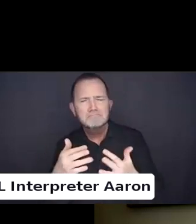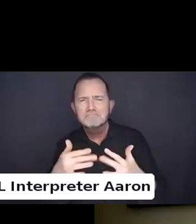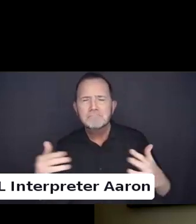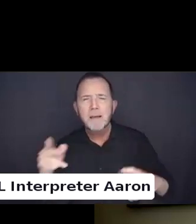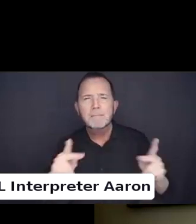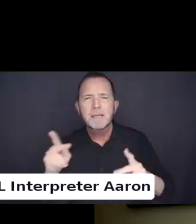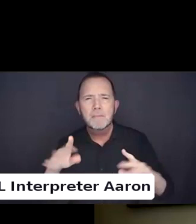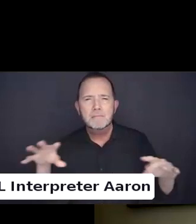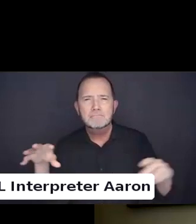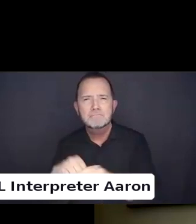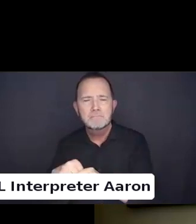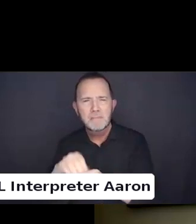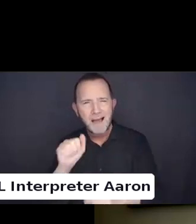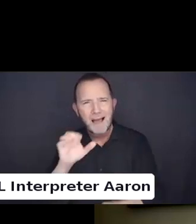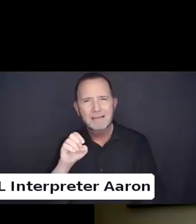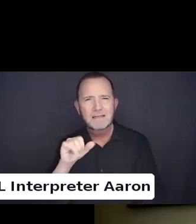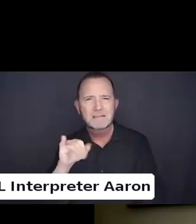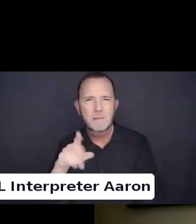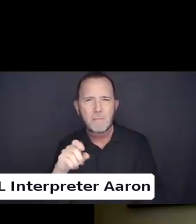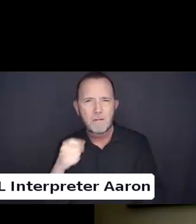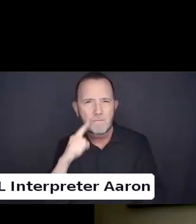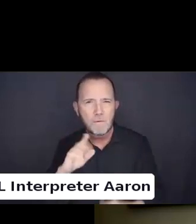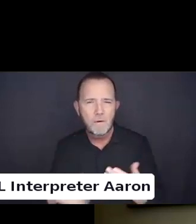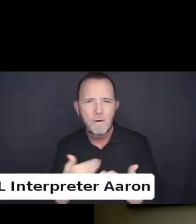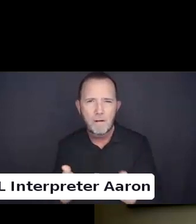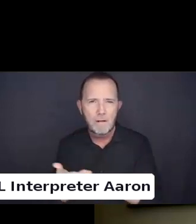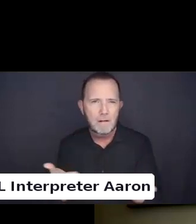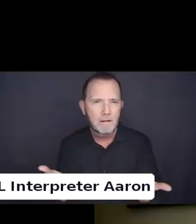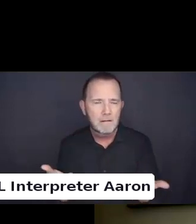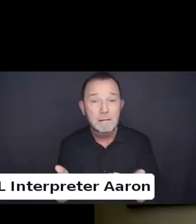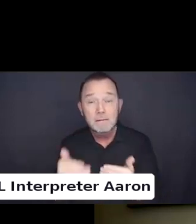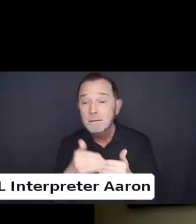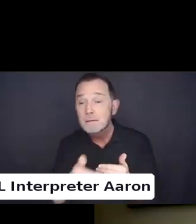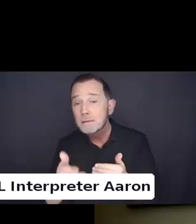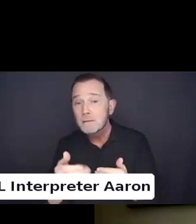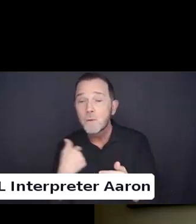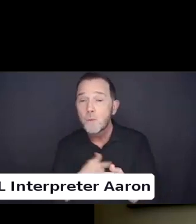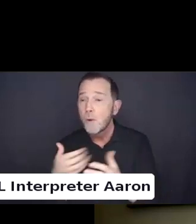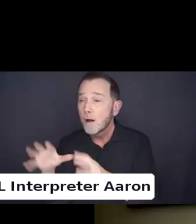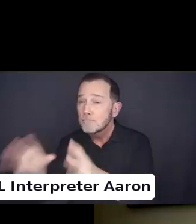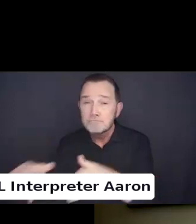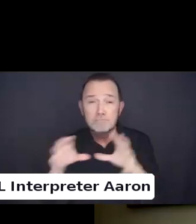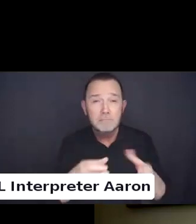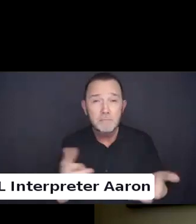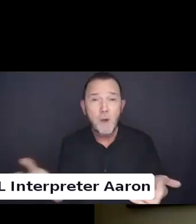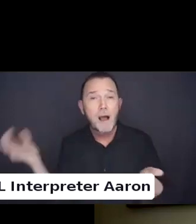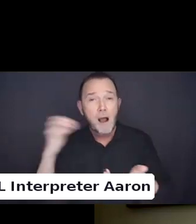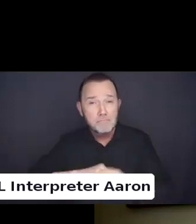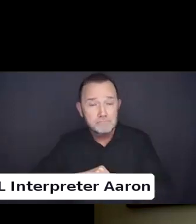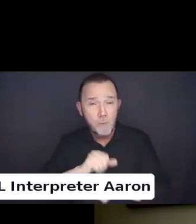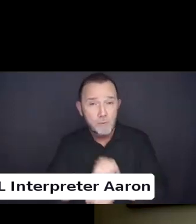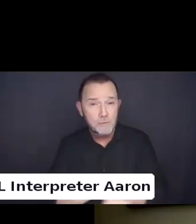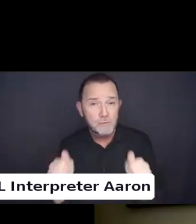As we continue to build Aleutians moving forward ensuring that folks with a variety of disabilities